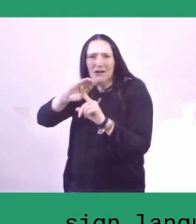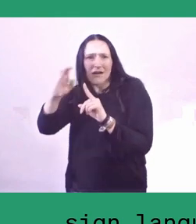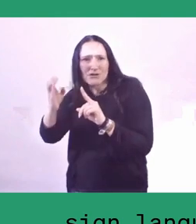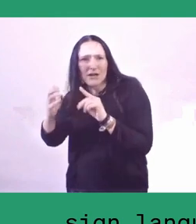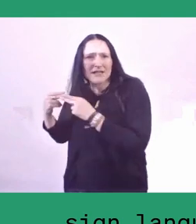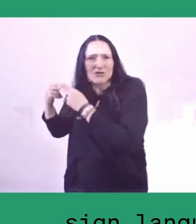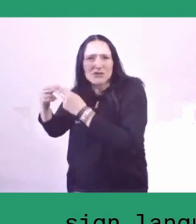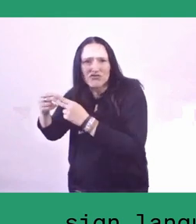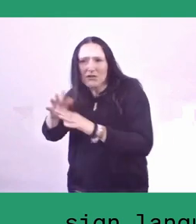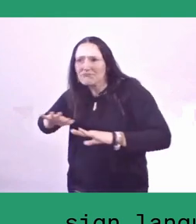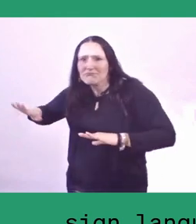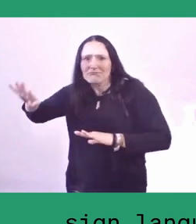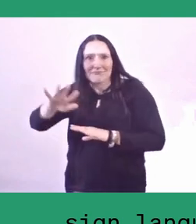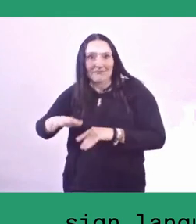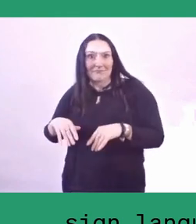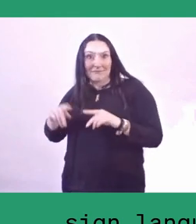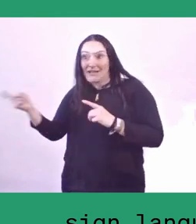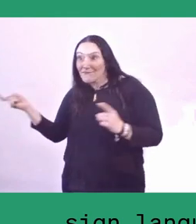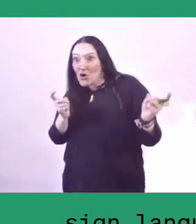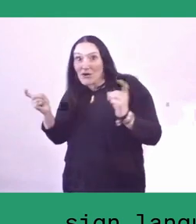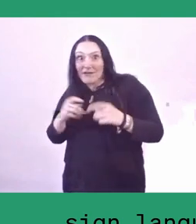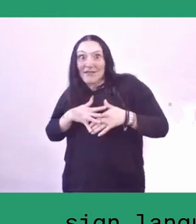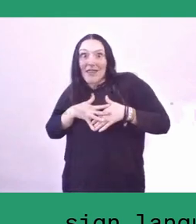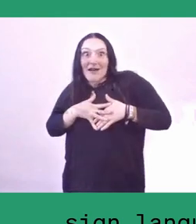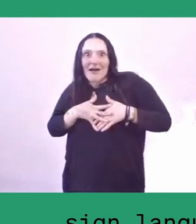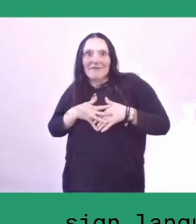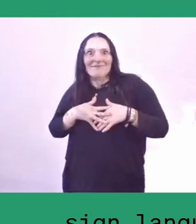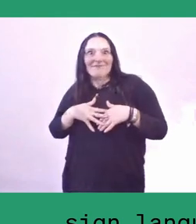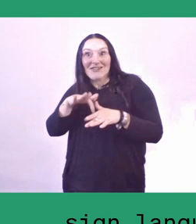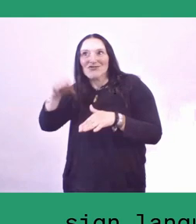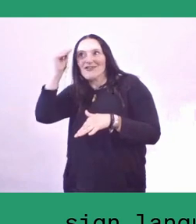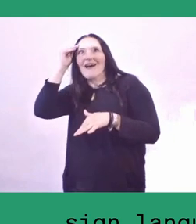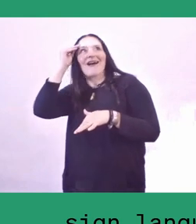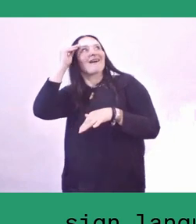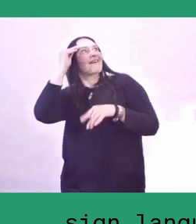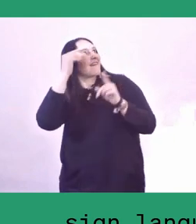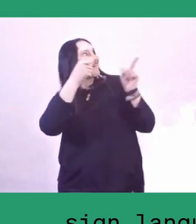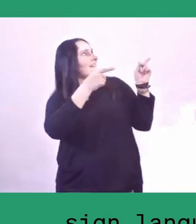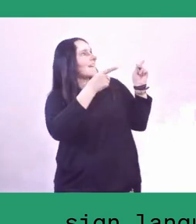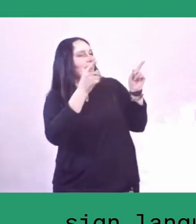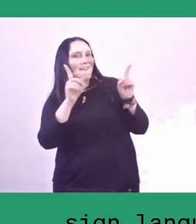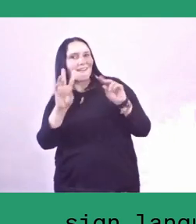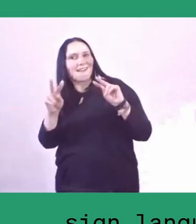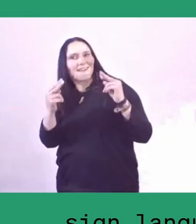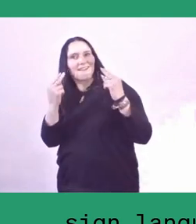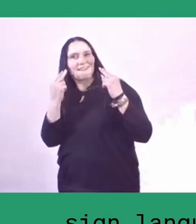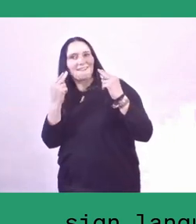So, in that way, children started to relearn